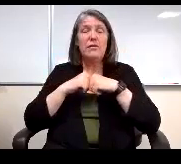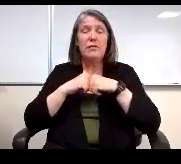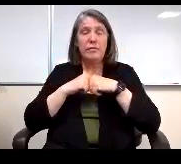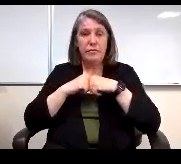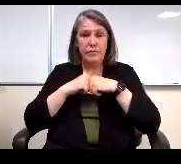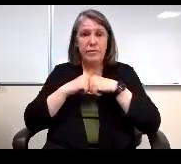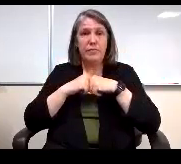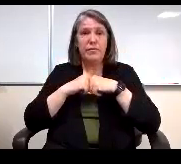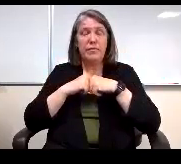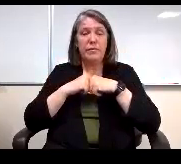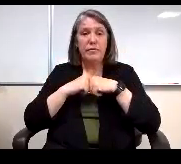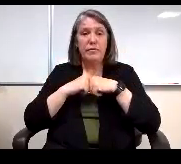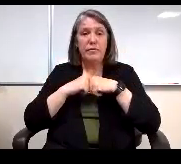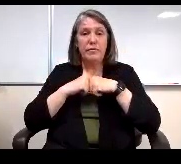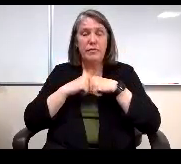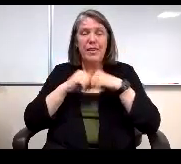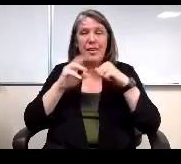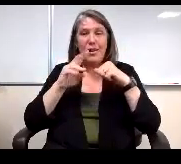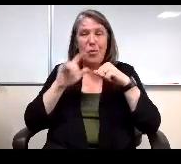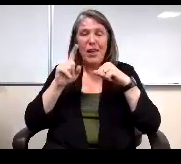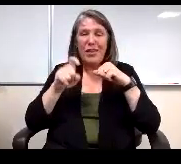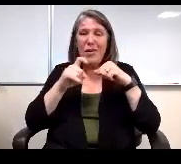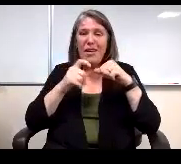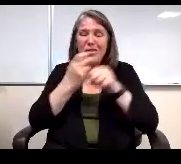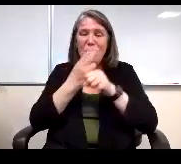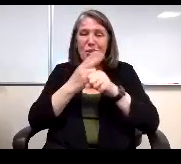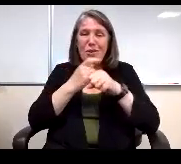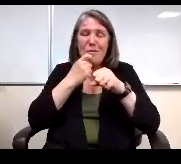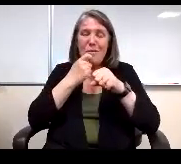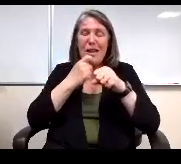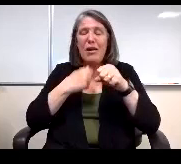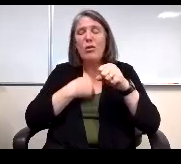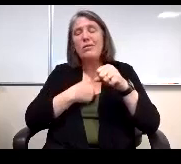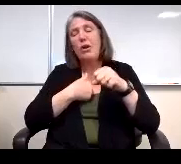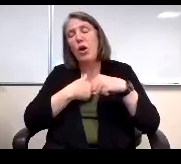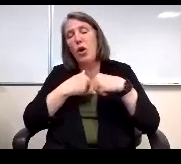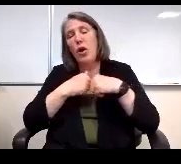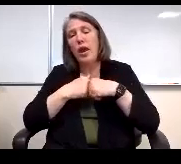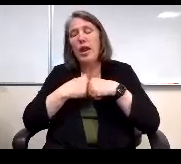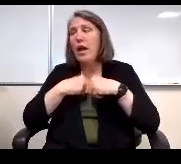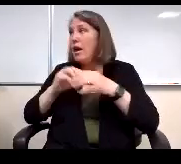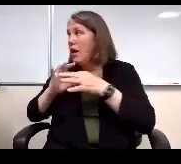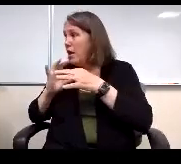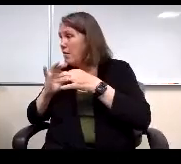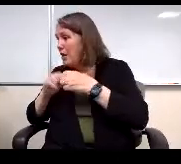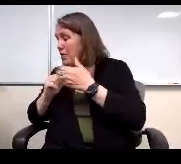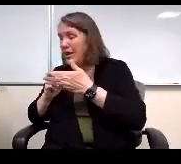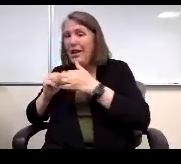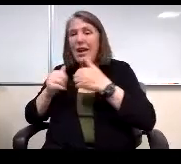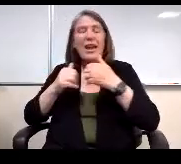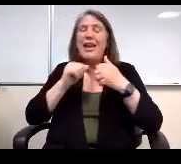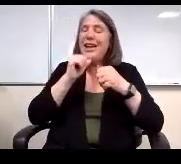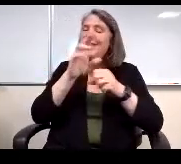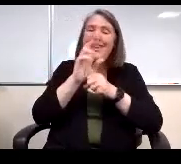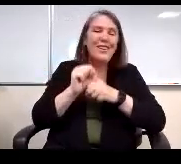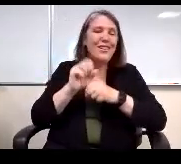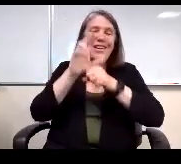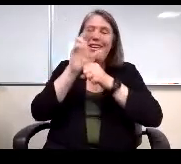Well, you gotta talk into the microphone. I'm sorry I'm talking to Miss Reynolds and he's not here. He's not used to being over there.